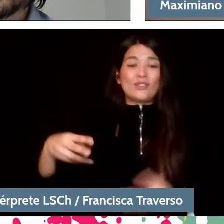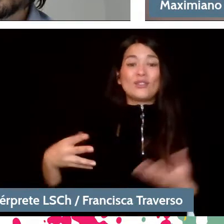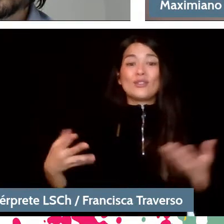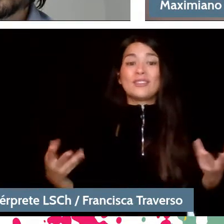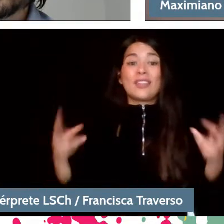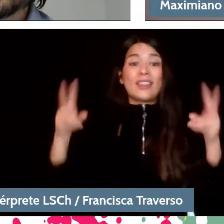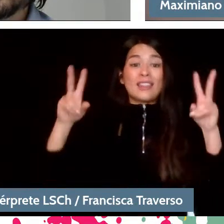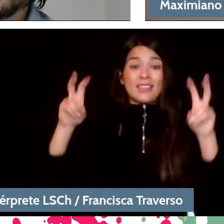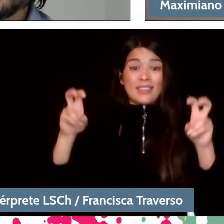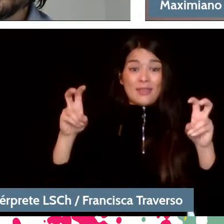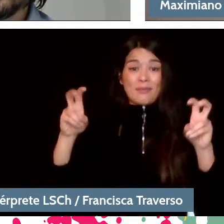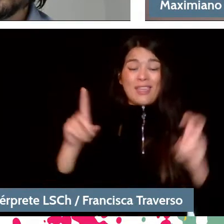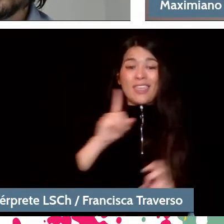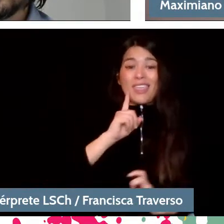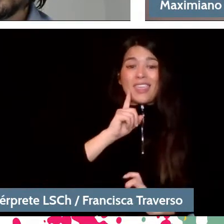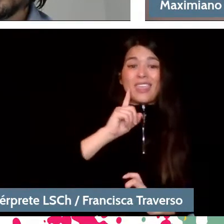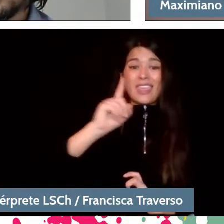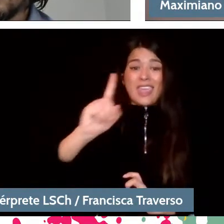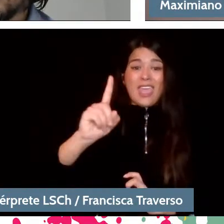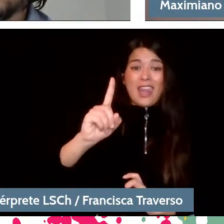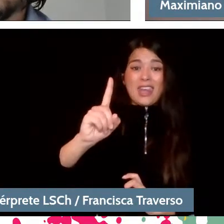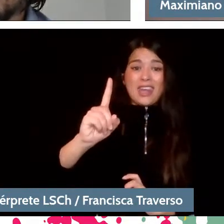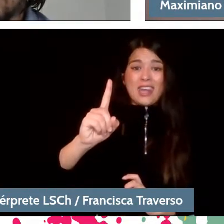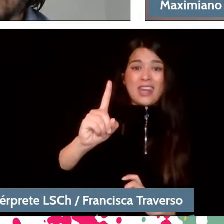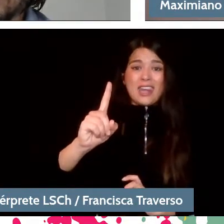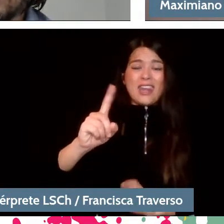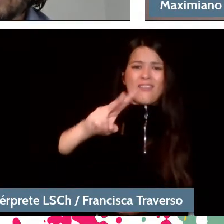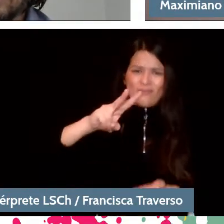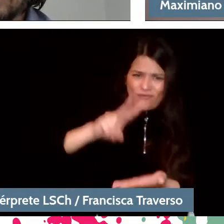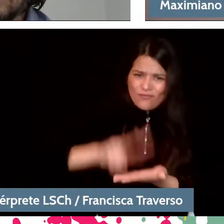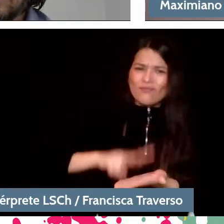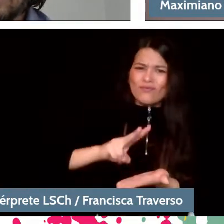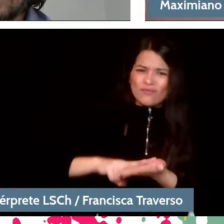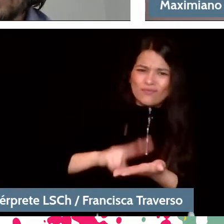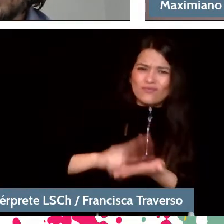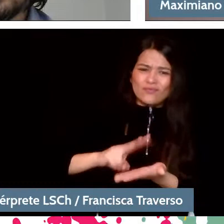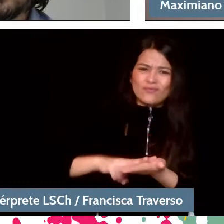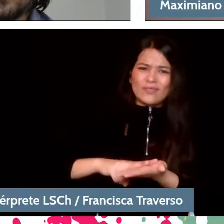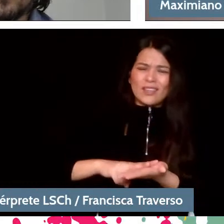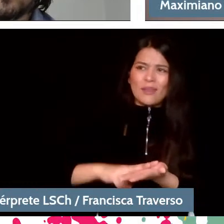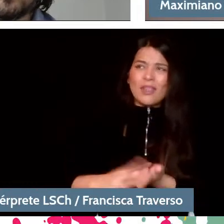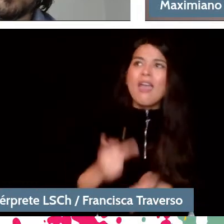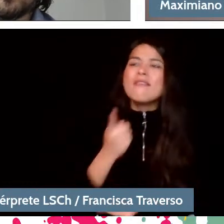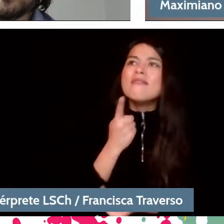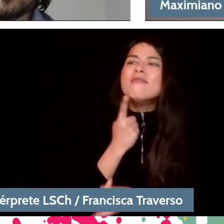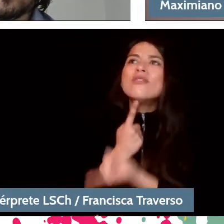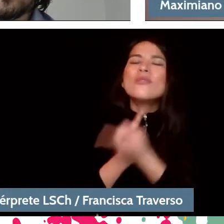and who today is someone who is really interesting, innovative